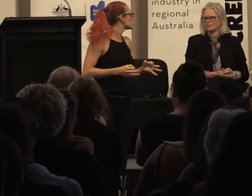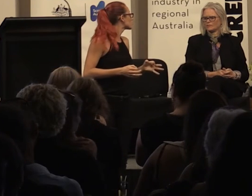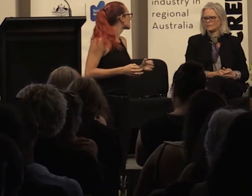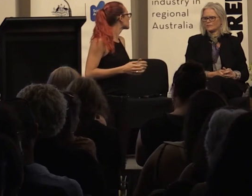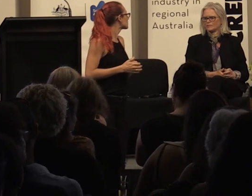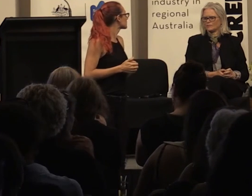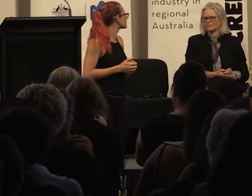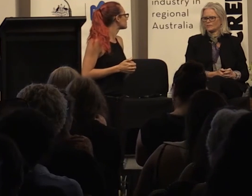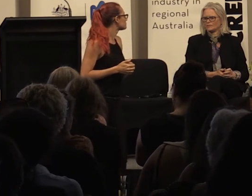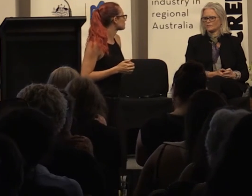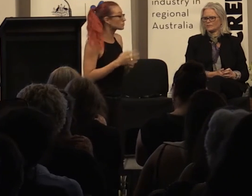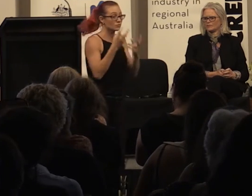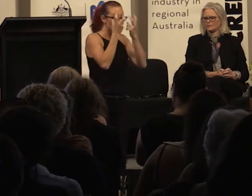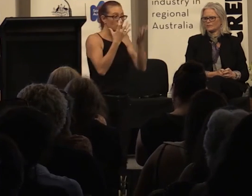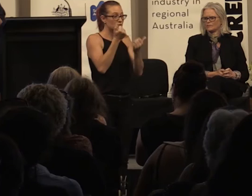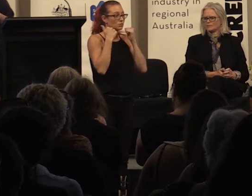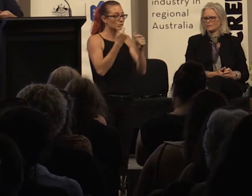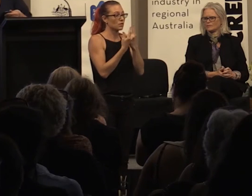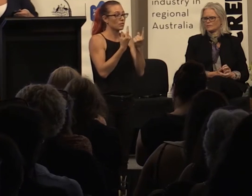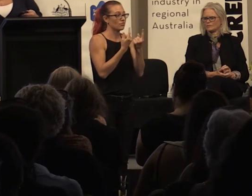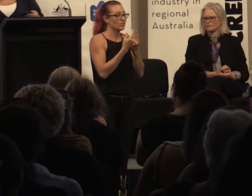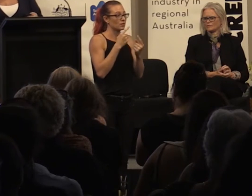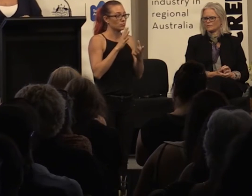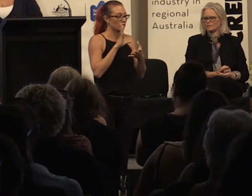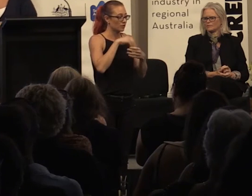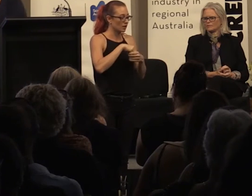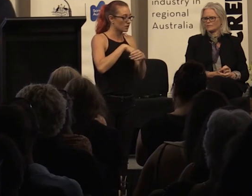Google has a really good thing. We've actually engaged an external company to